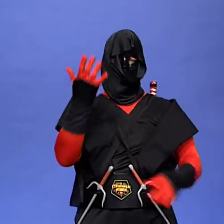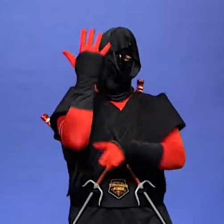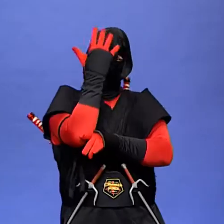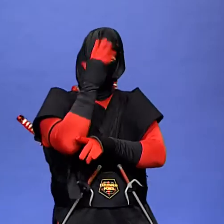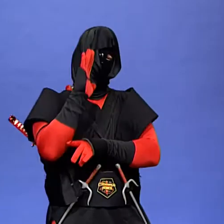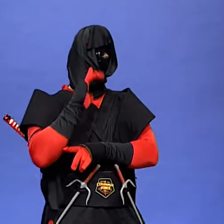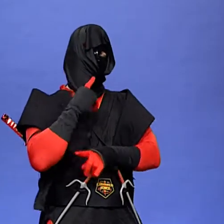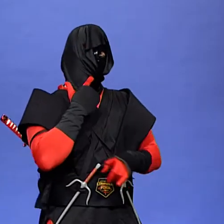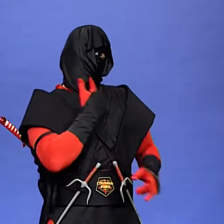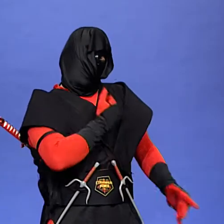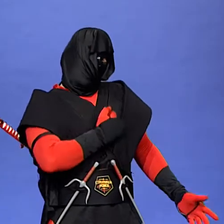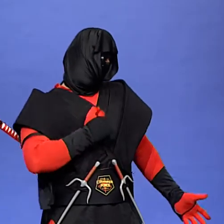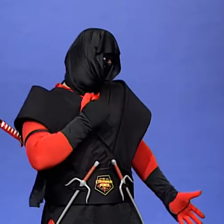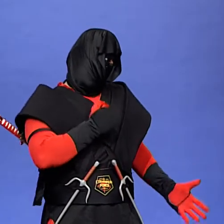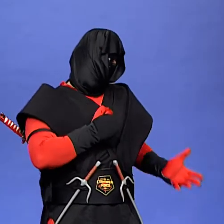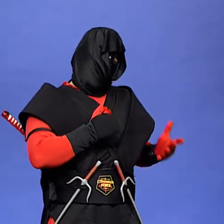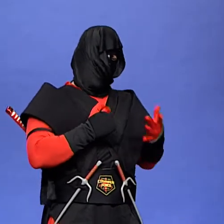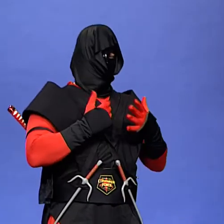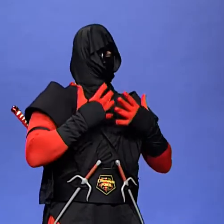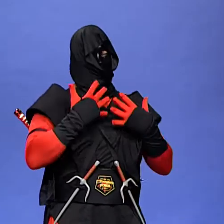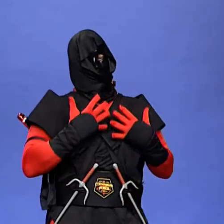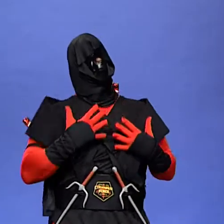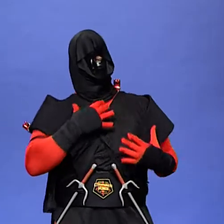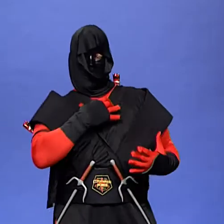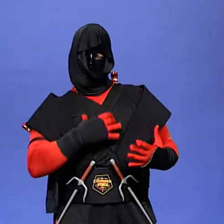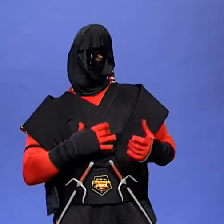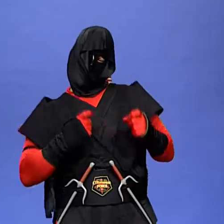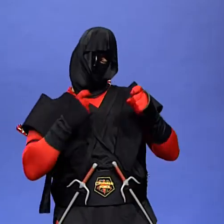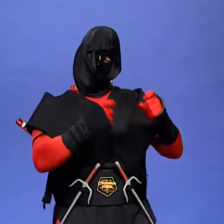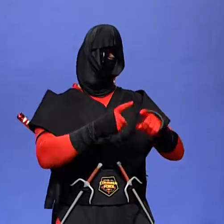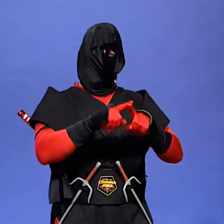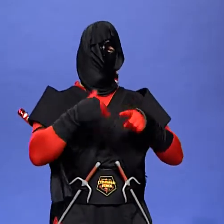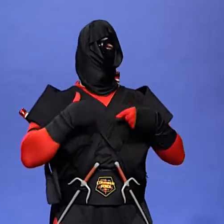I wish that I could give you something but I have nothing left